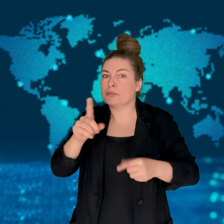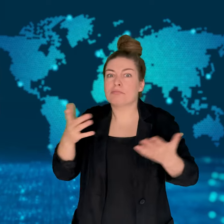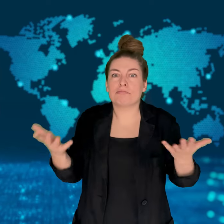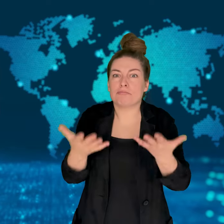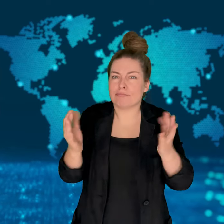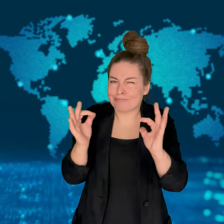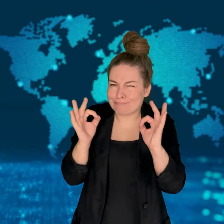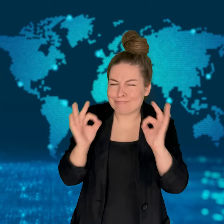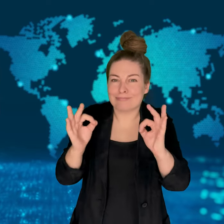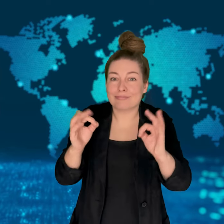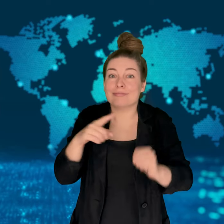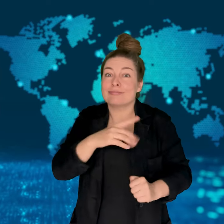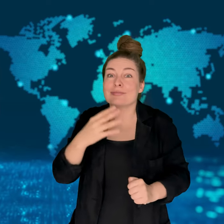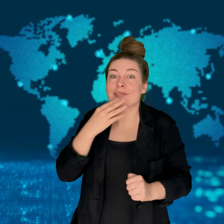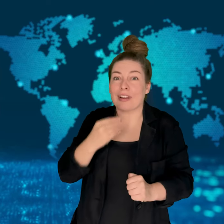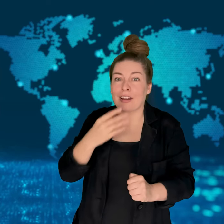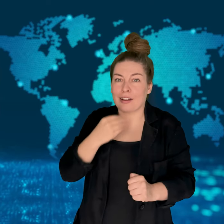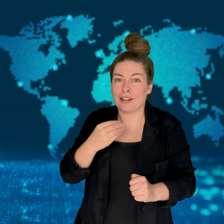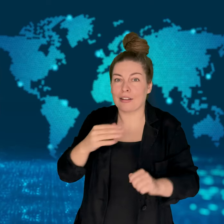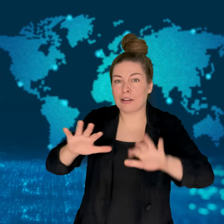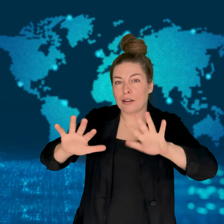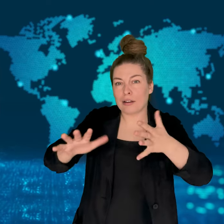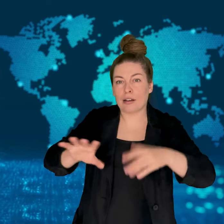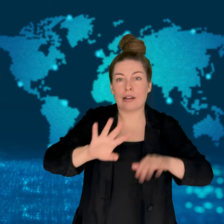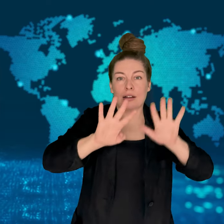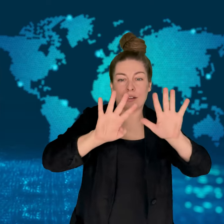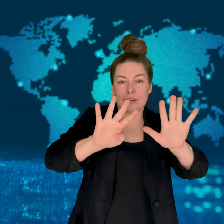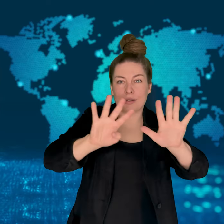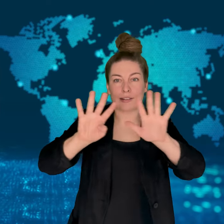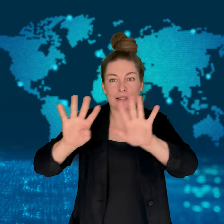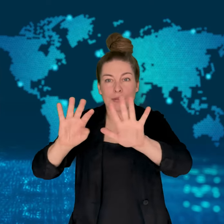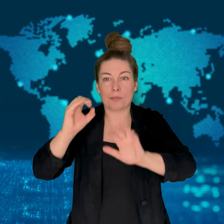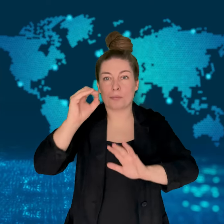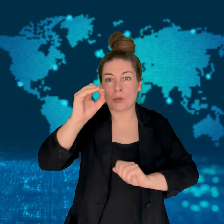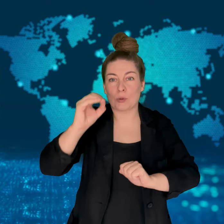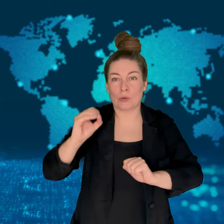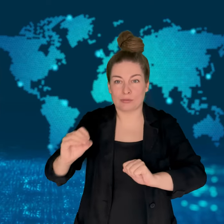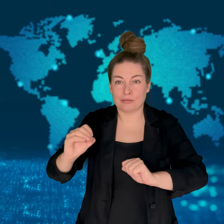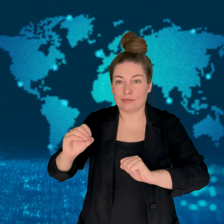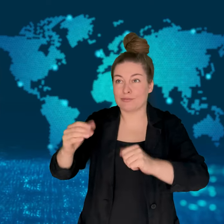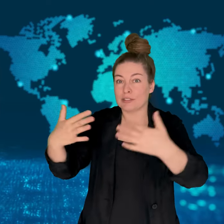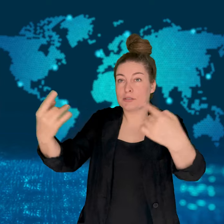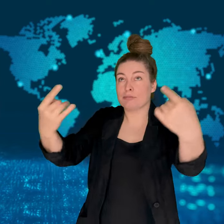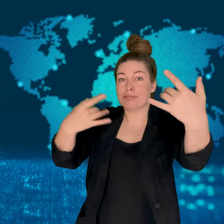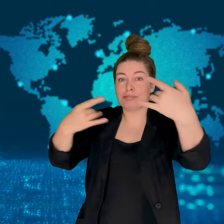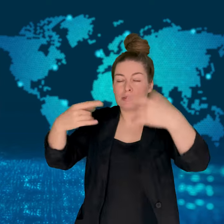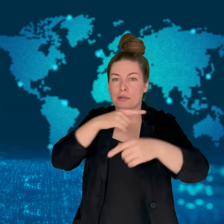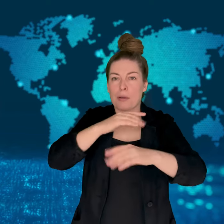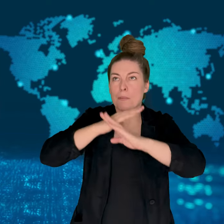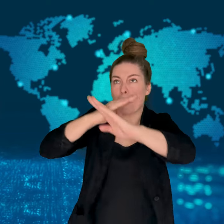Israel's aerial defenses were highly successful in thwarting the drones